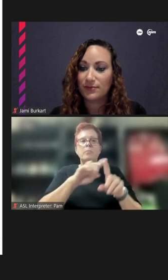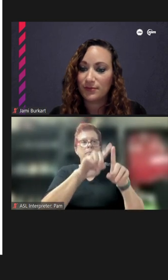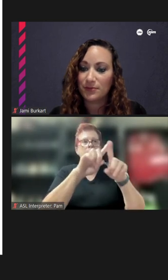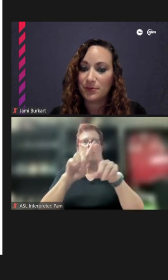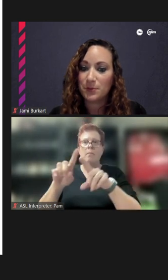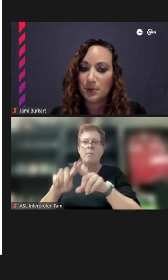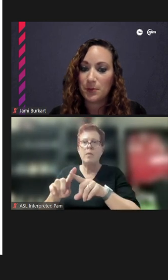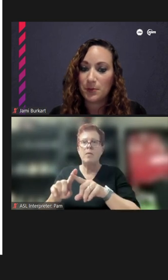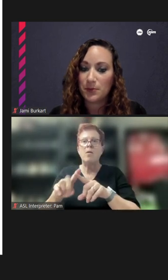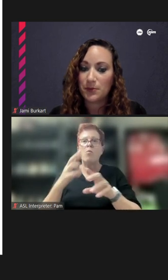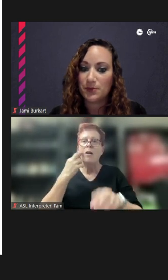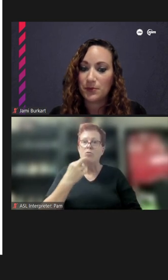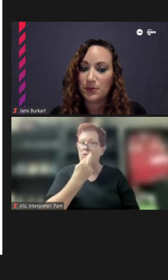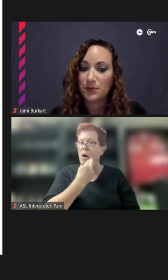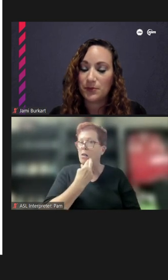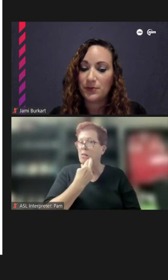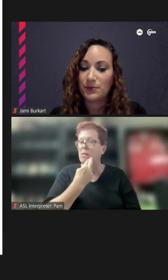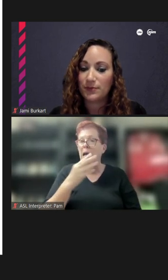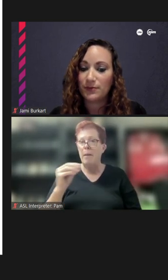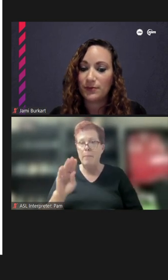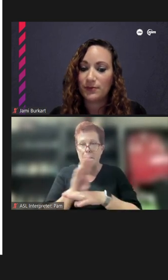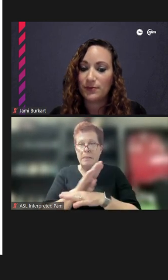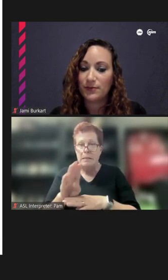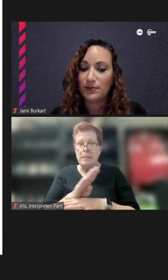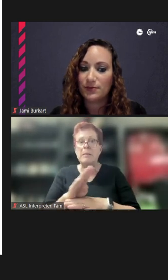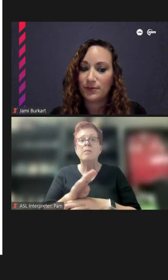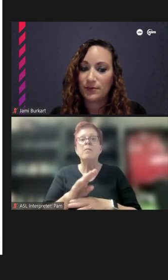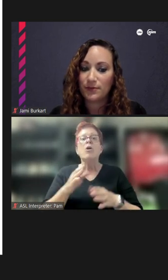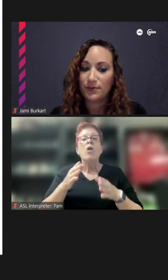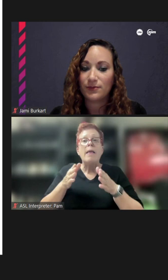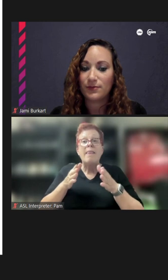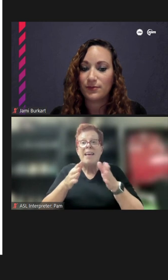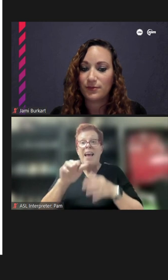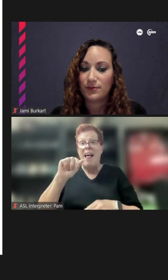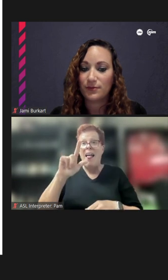owned restaurants, businesses throughout the alleyways, you can see all this beautiful